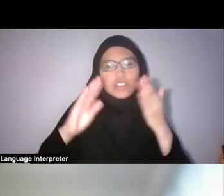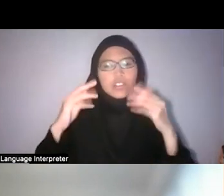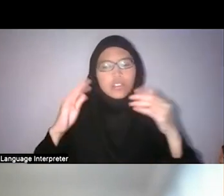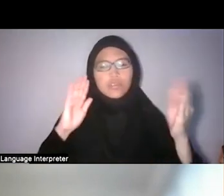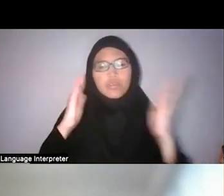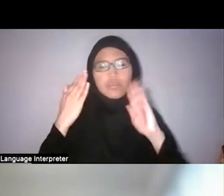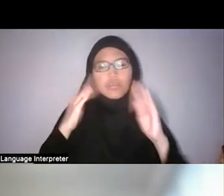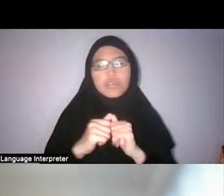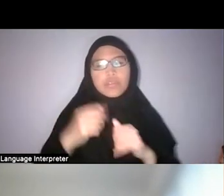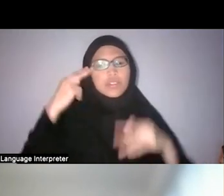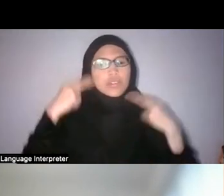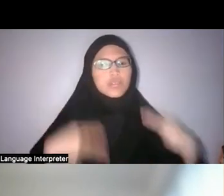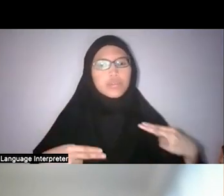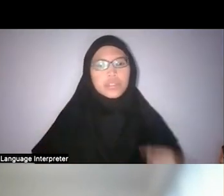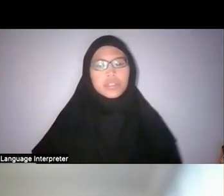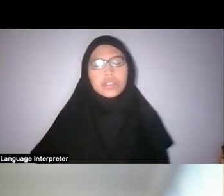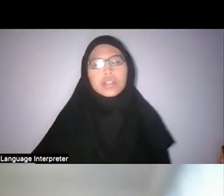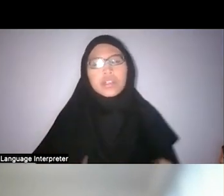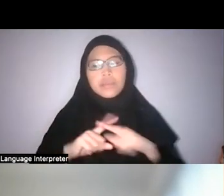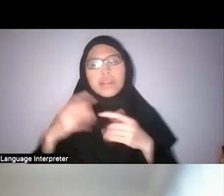But again that was an ideal in literature.